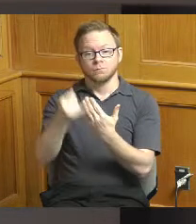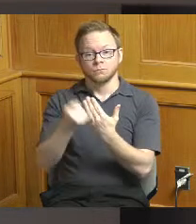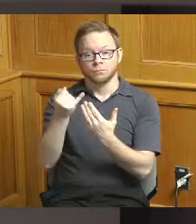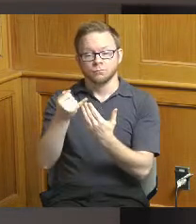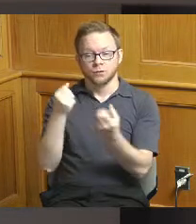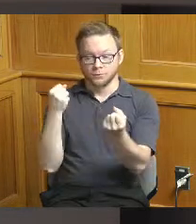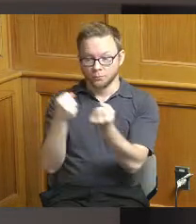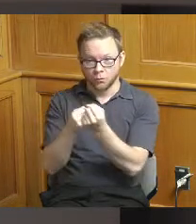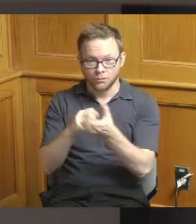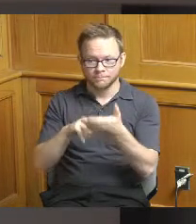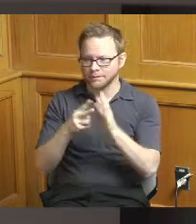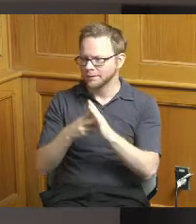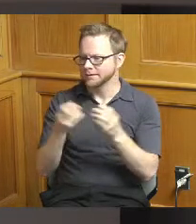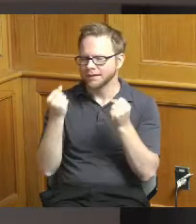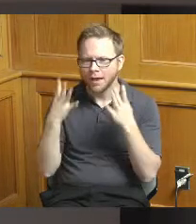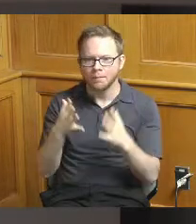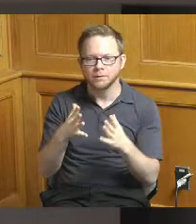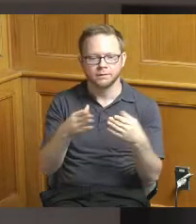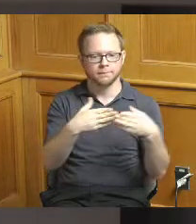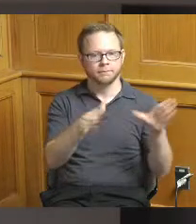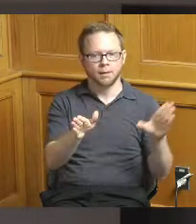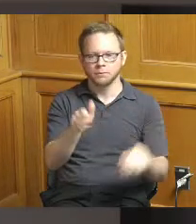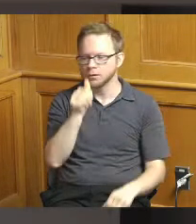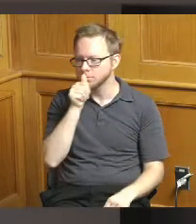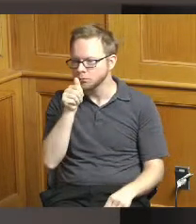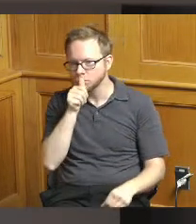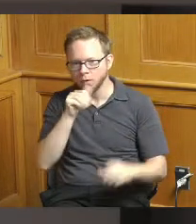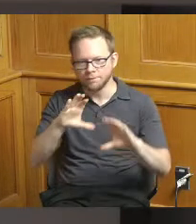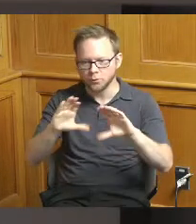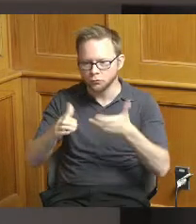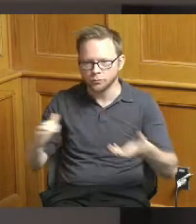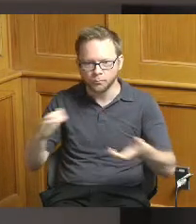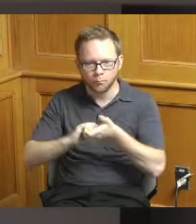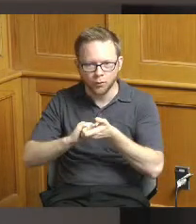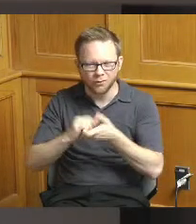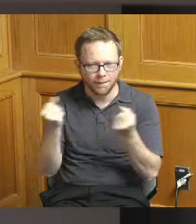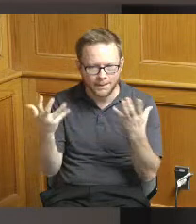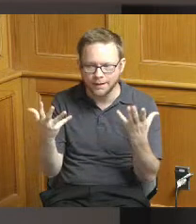of public and private entities partnering on the project whether or not they've been able to commit